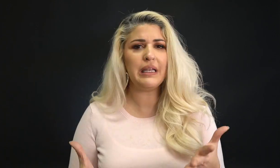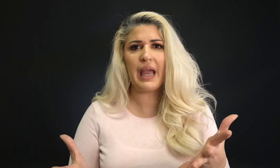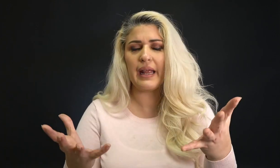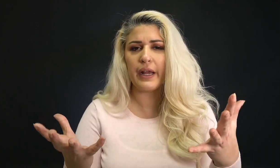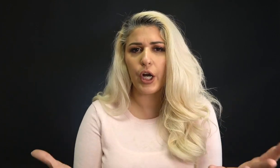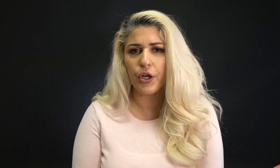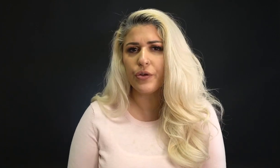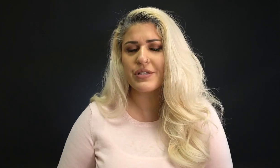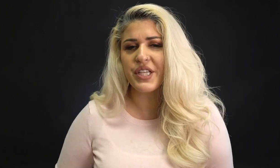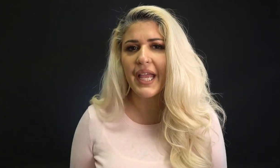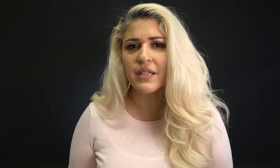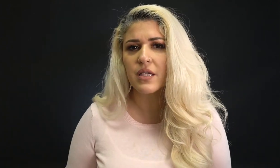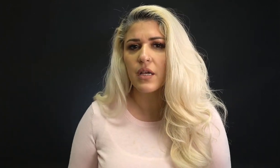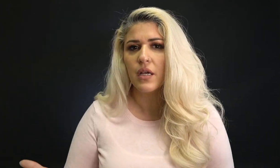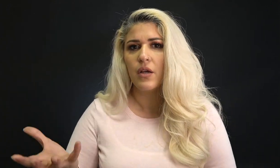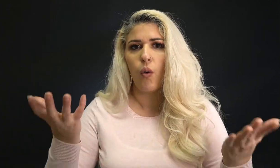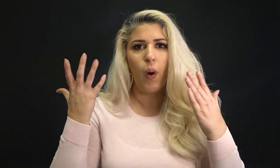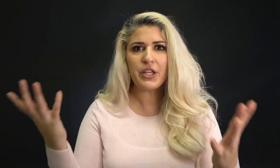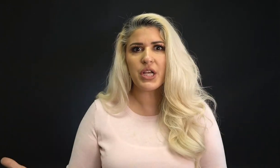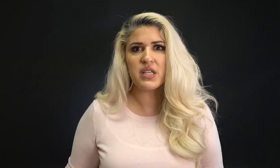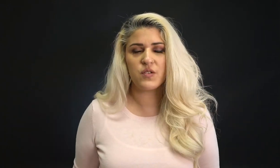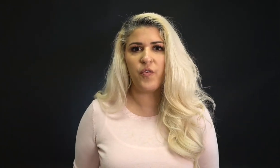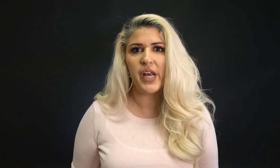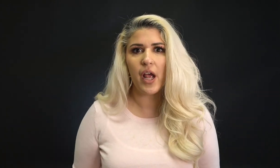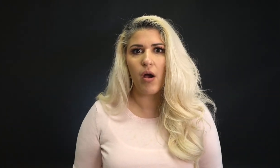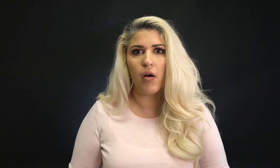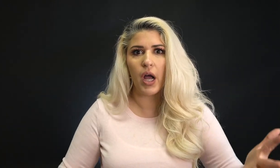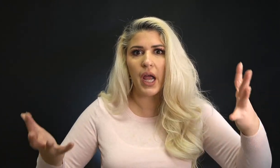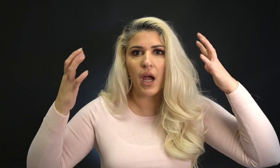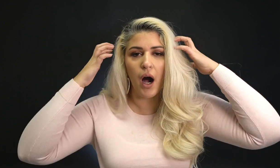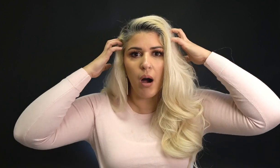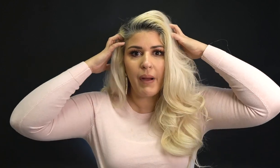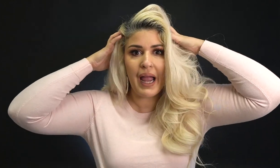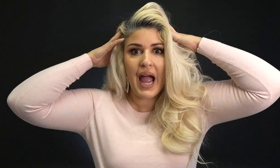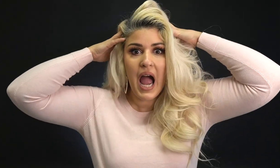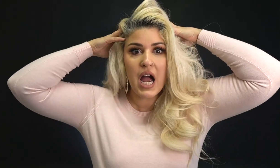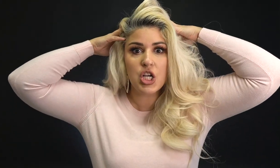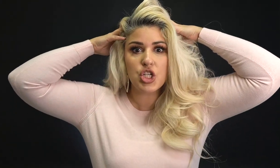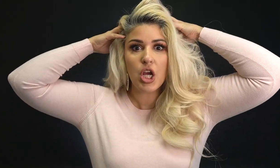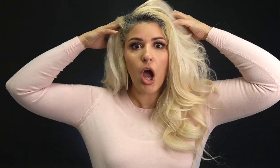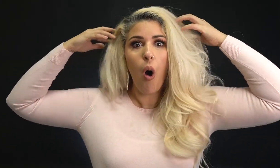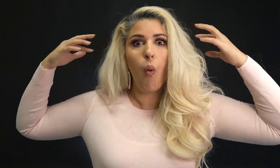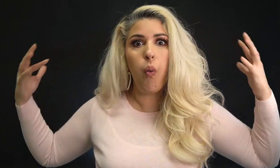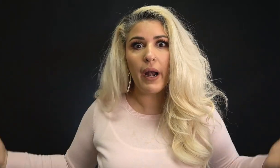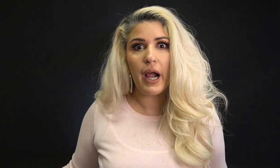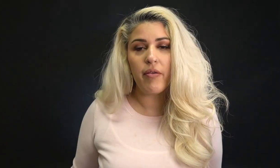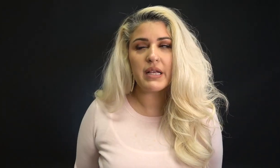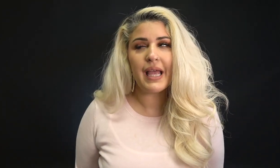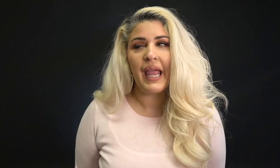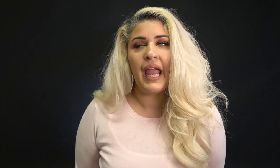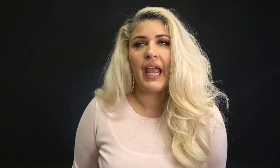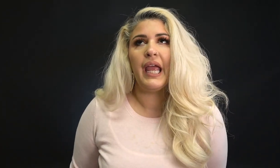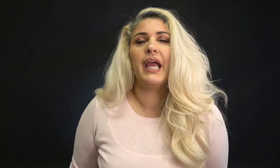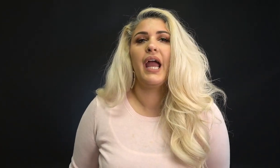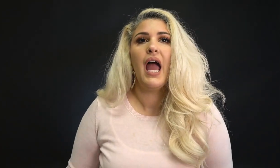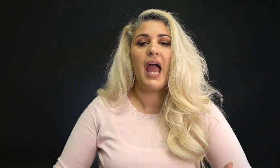And yet here you sit, watching this video. going, "Oh my gosh, what are they saying?"